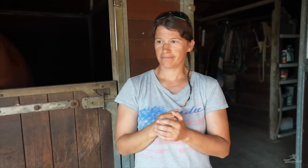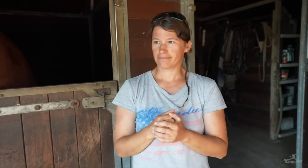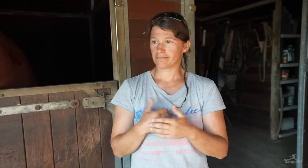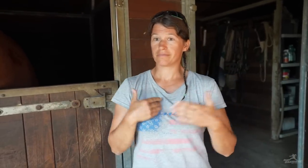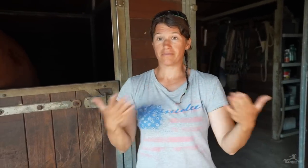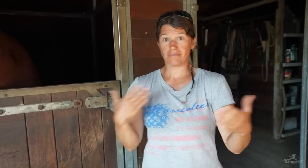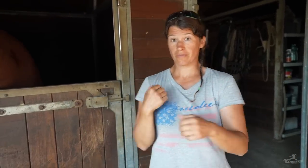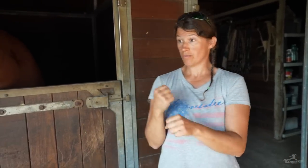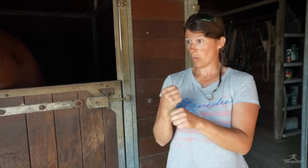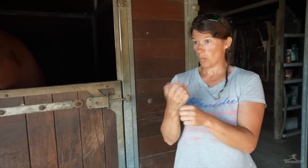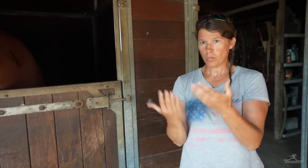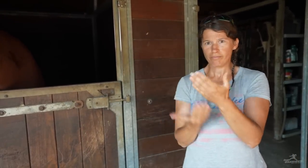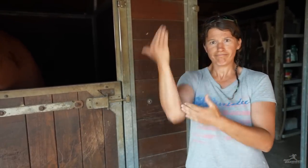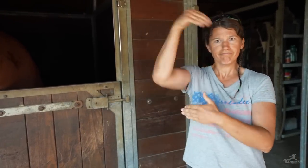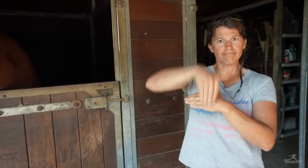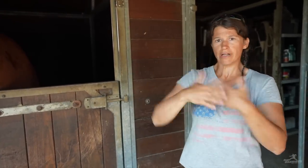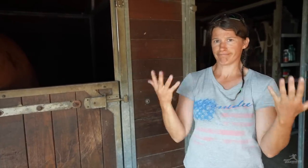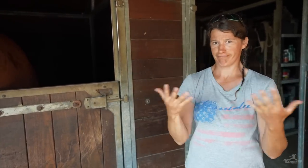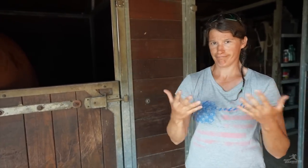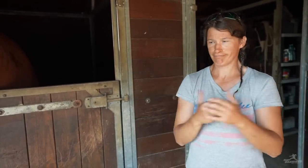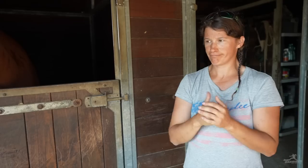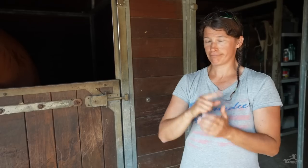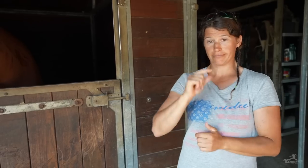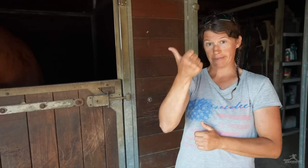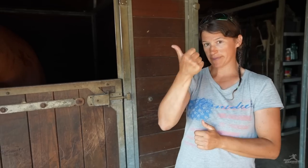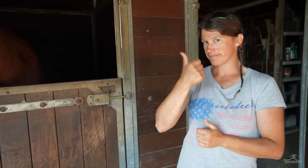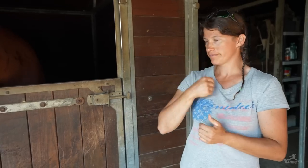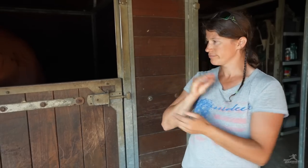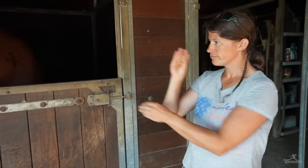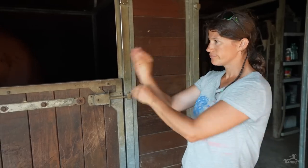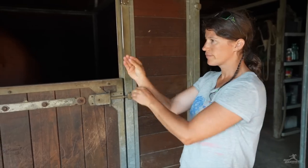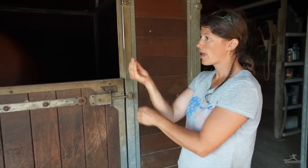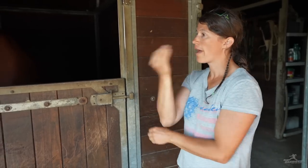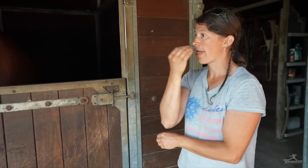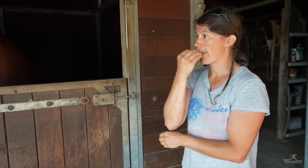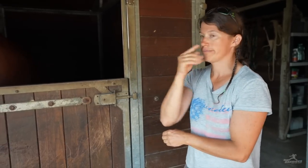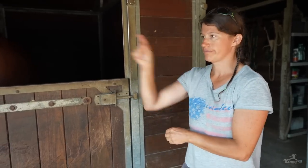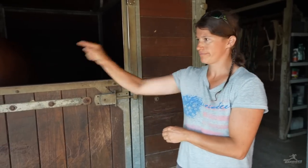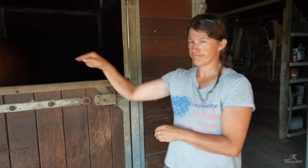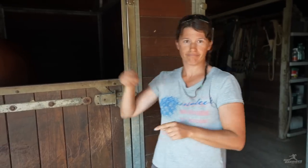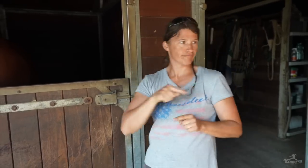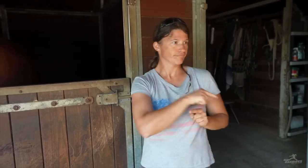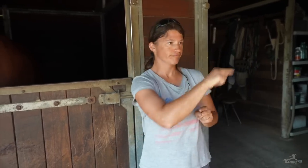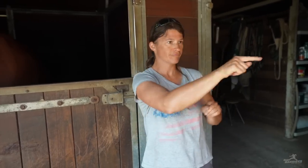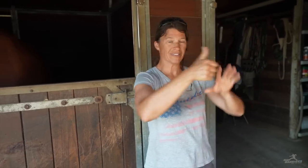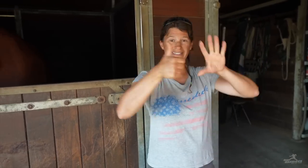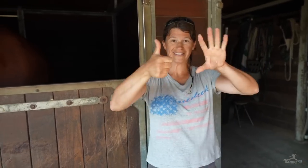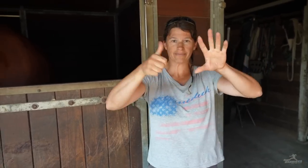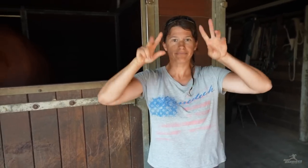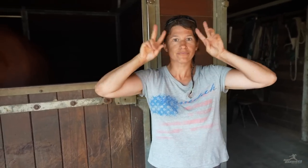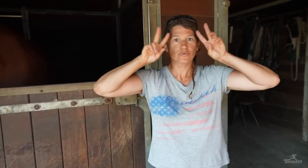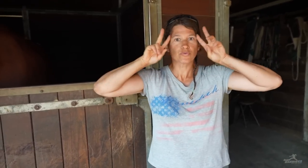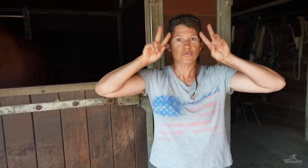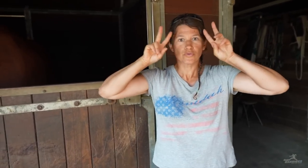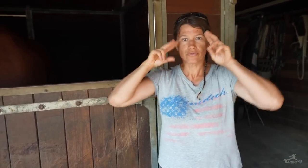and I can work at any hour. Right now, I’m taking care of six horses.